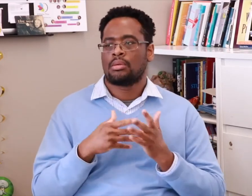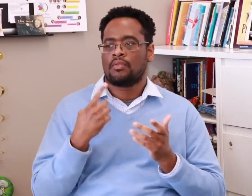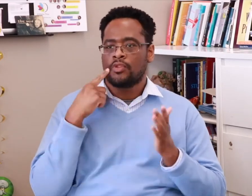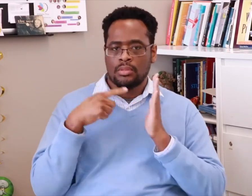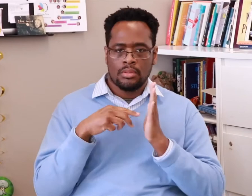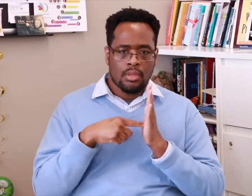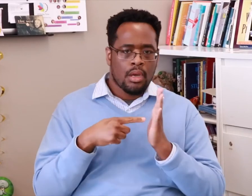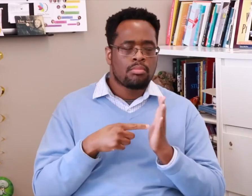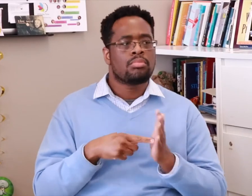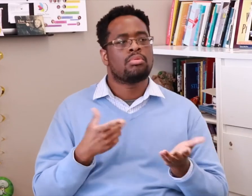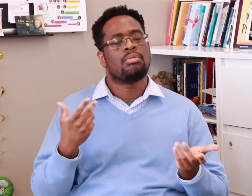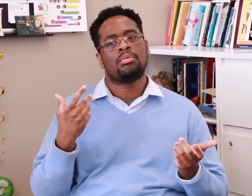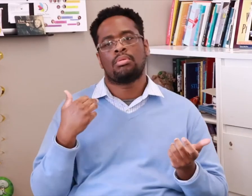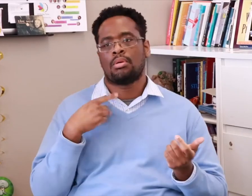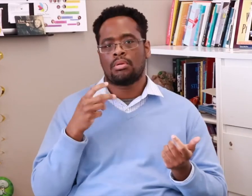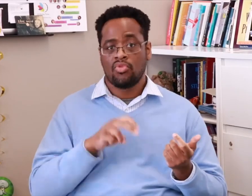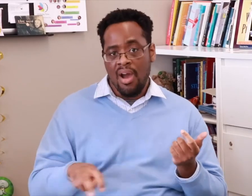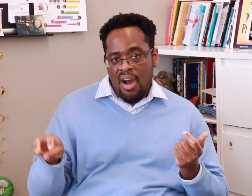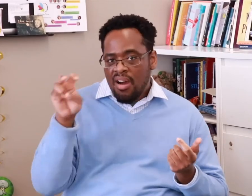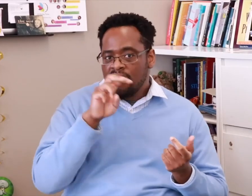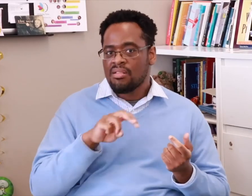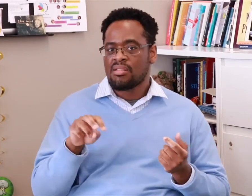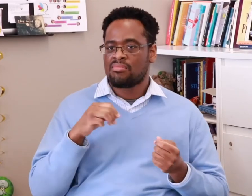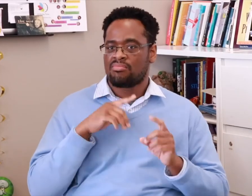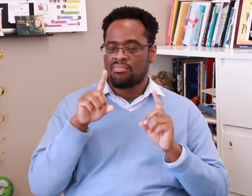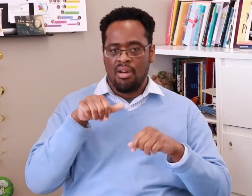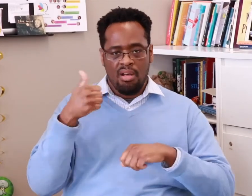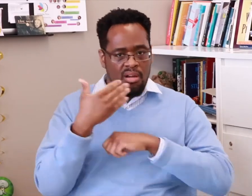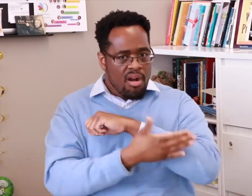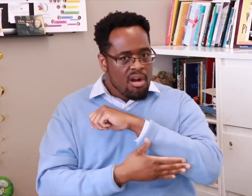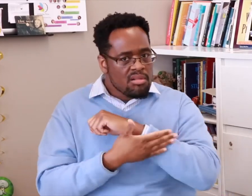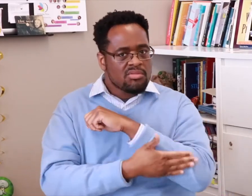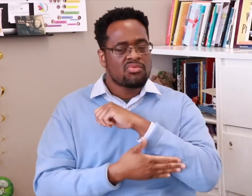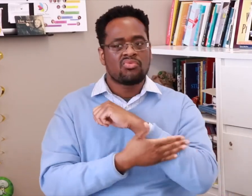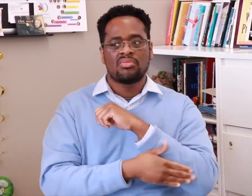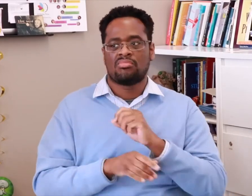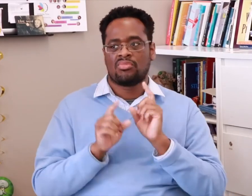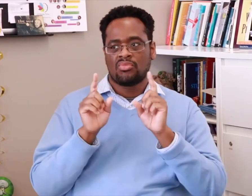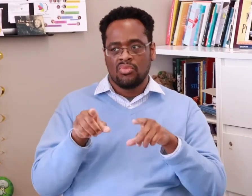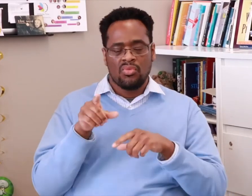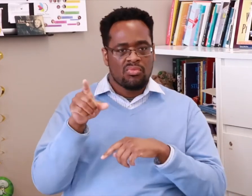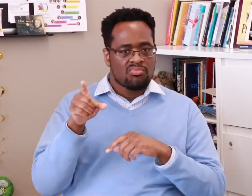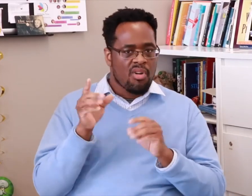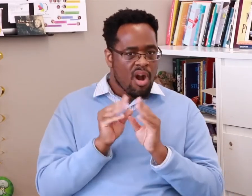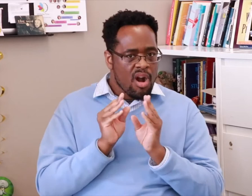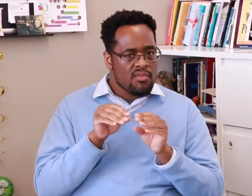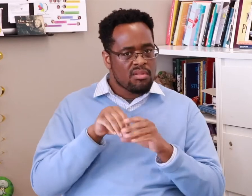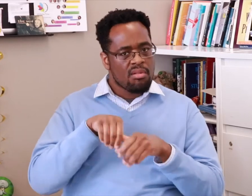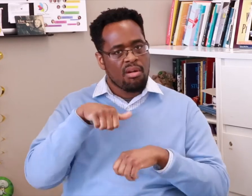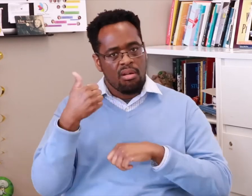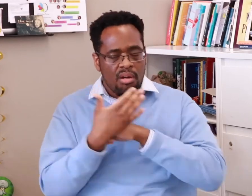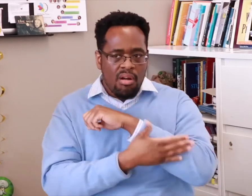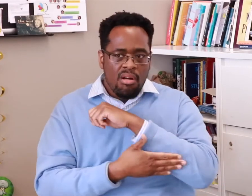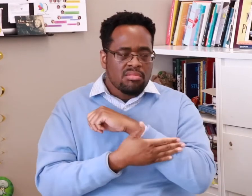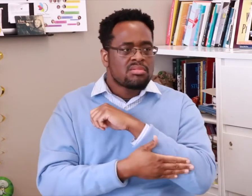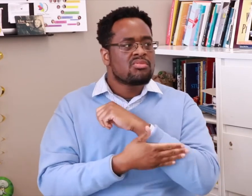To share a few examples, I got to travel to other countries, attend conferences,